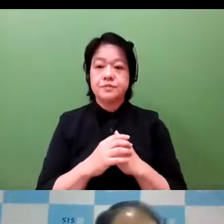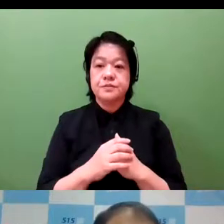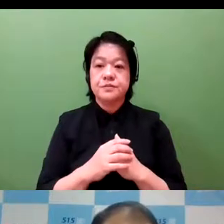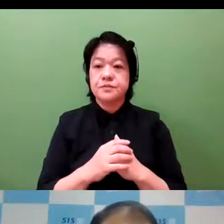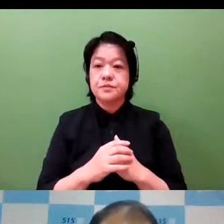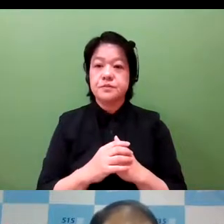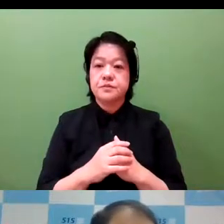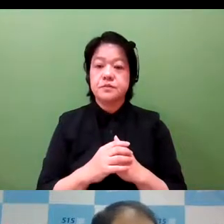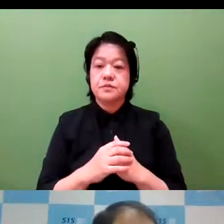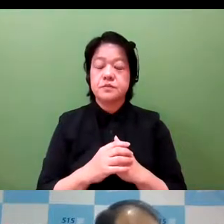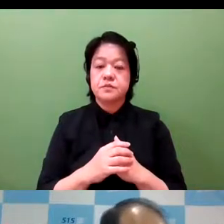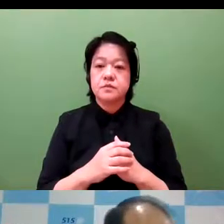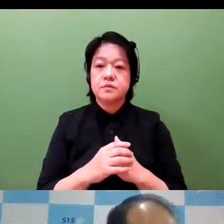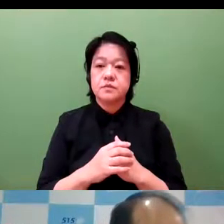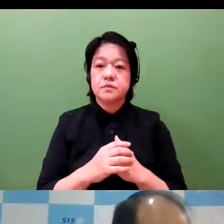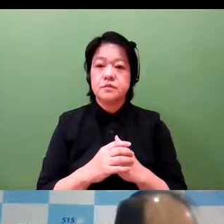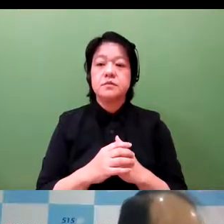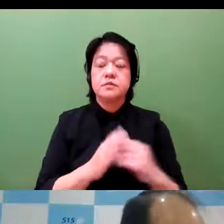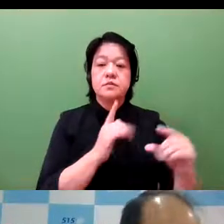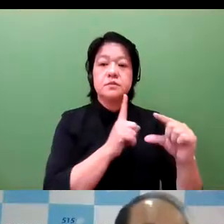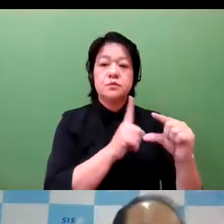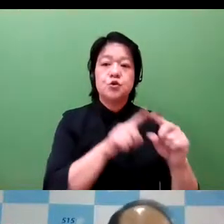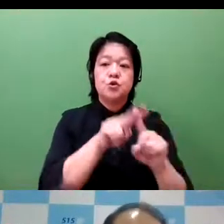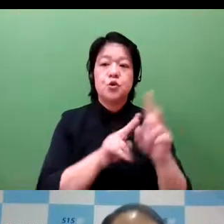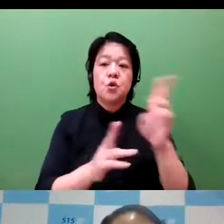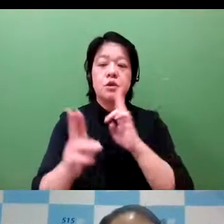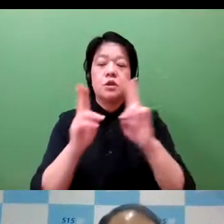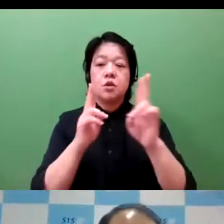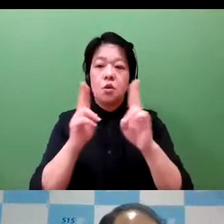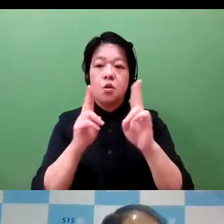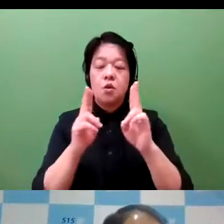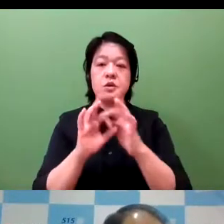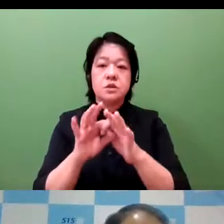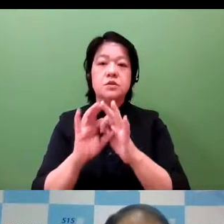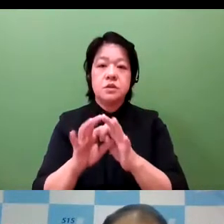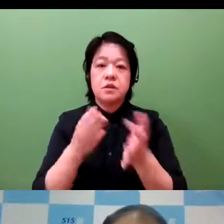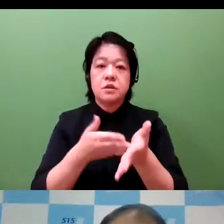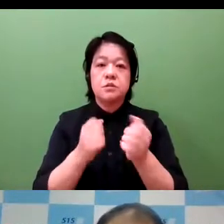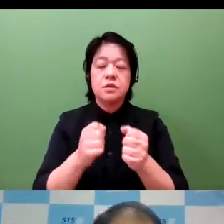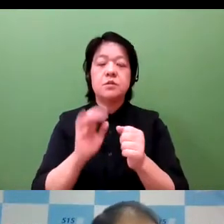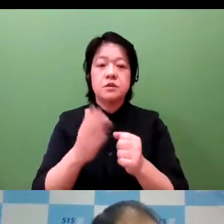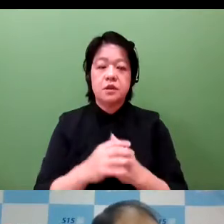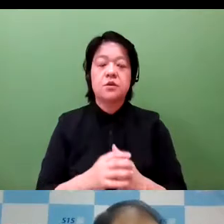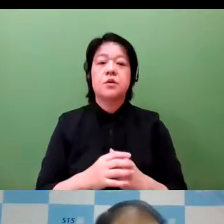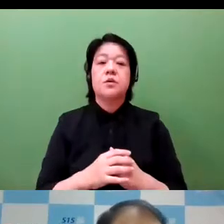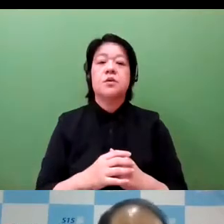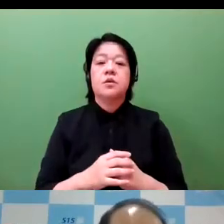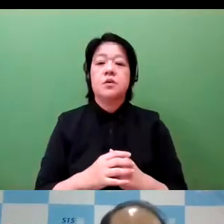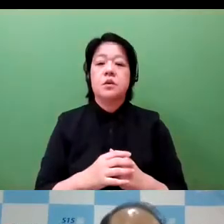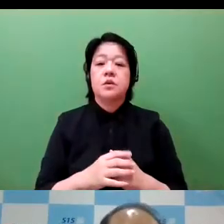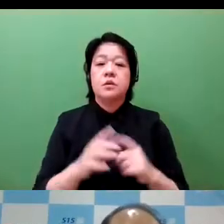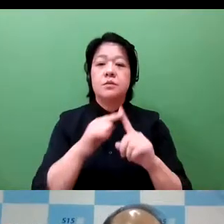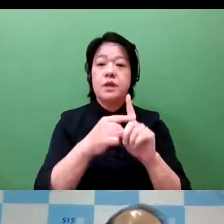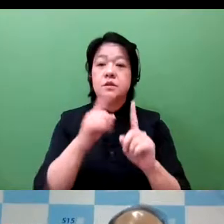on the system front. And I'll introduce the measures on page 11,